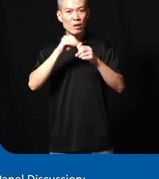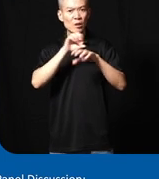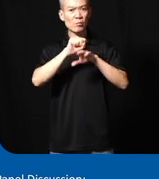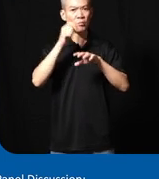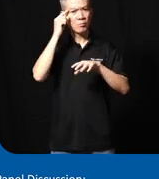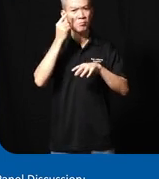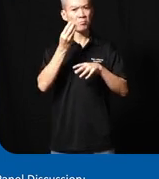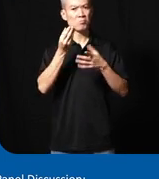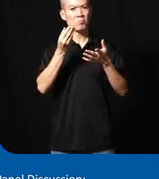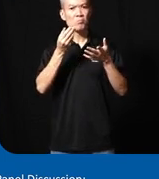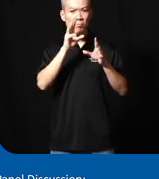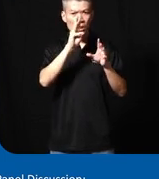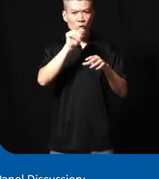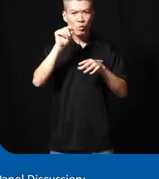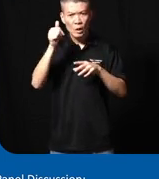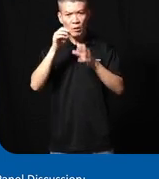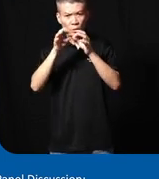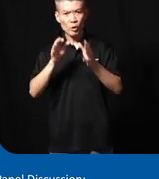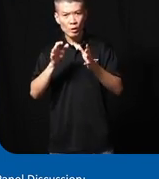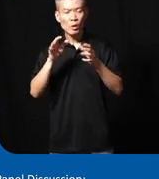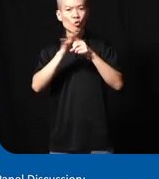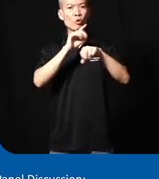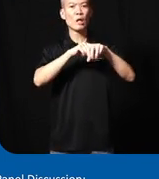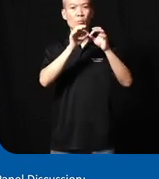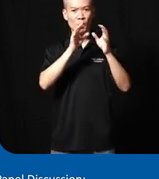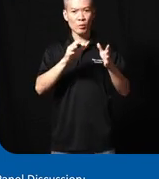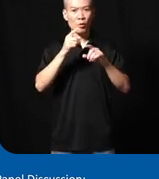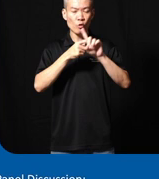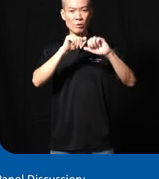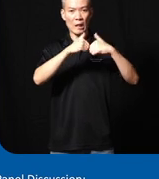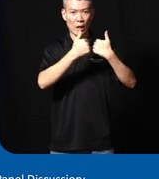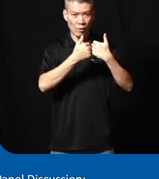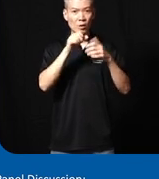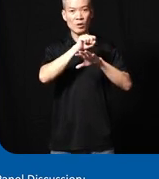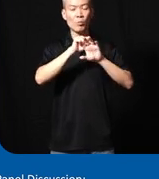I think just uh six to 10 interpreters fulltime interpret from s death Singapore Association for